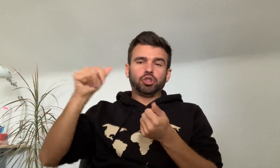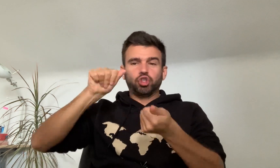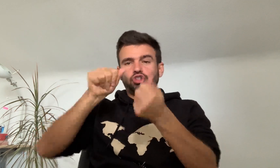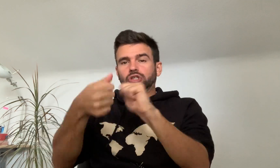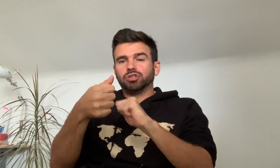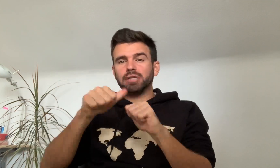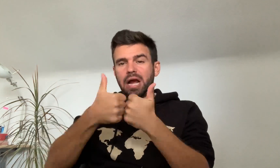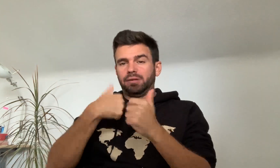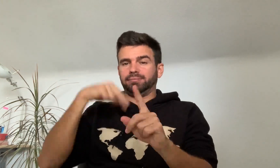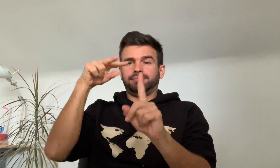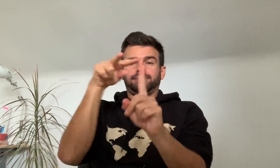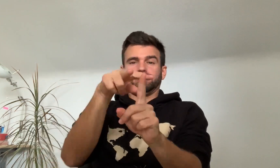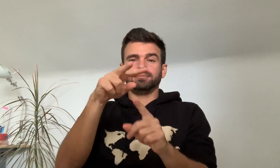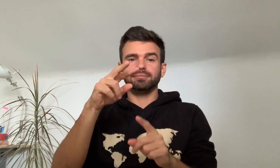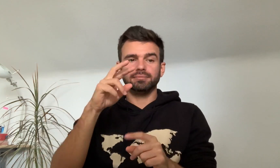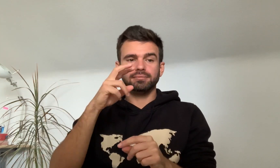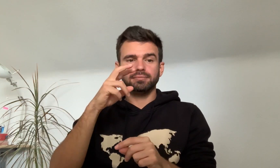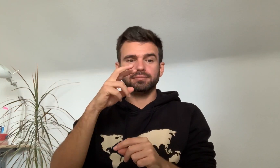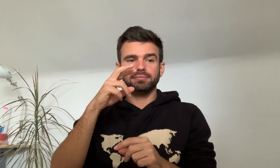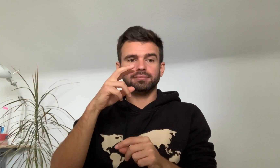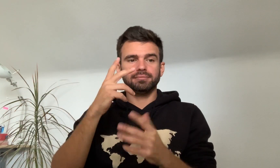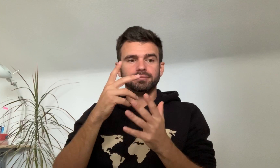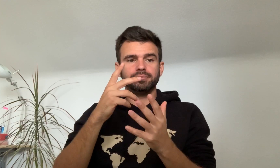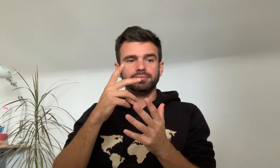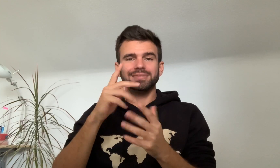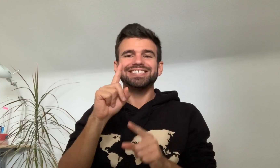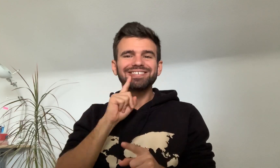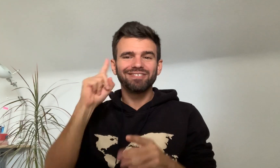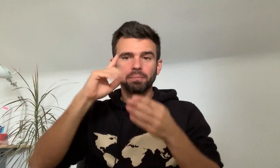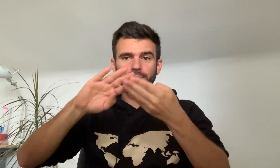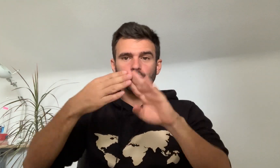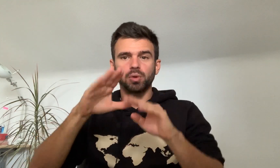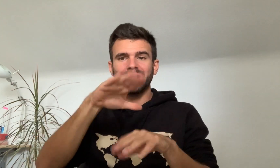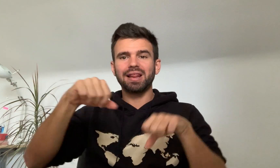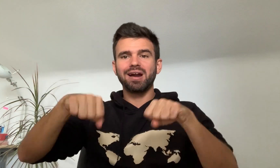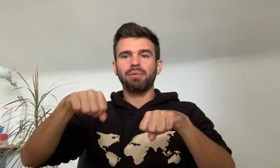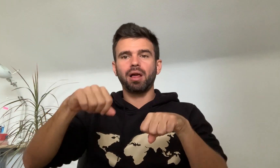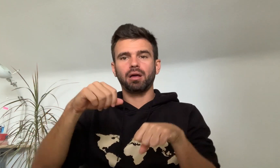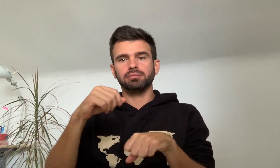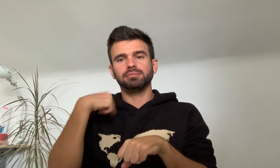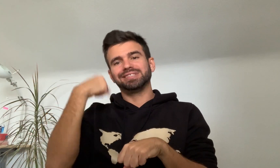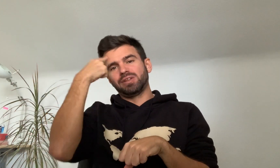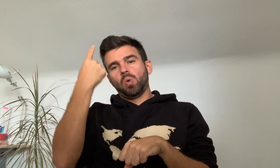He changed how I view the Deaf community and our abilities.